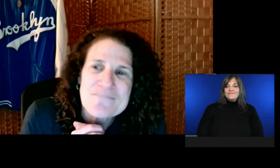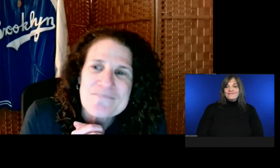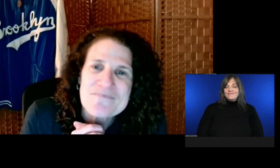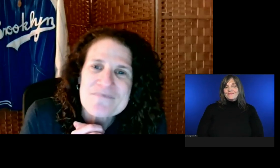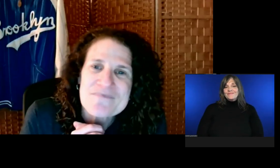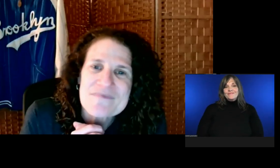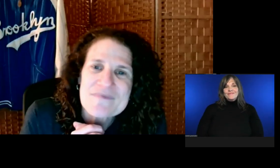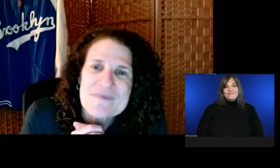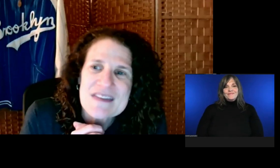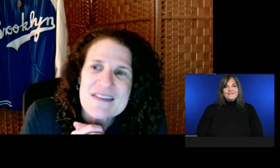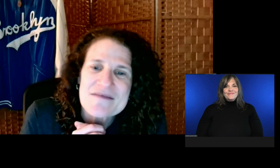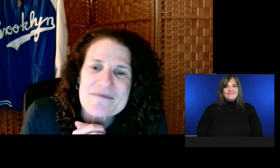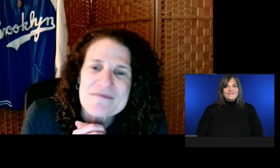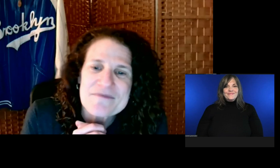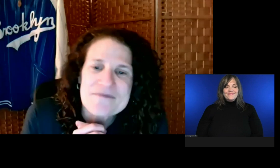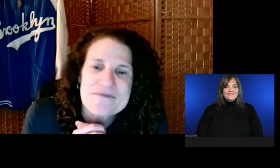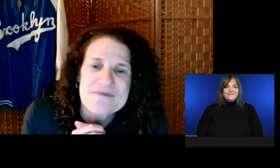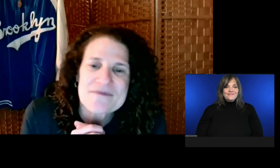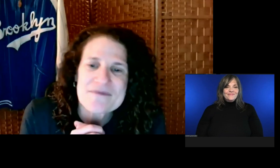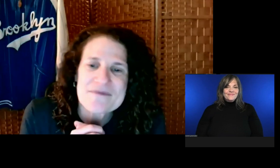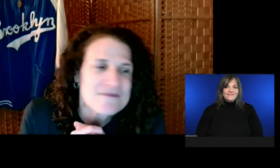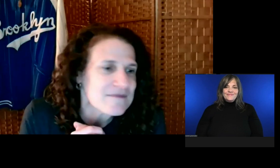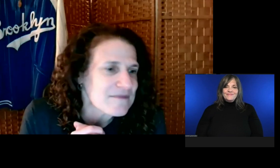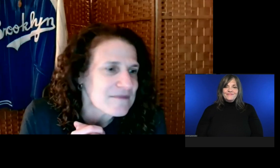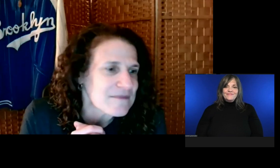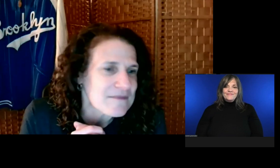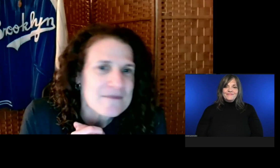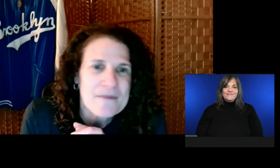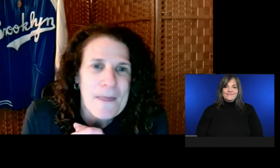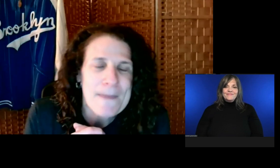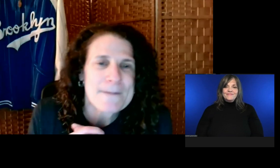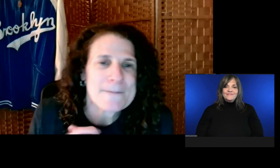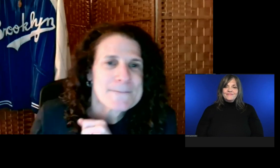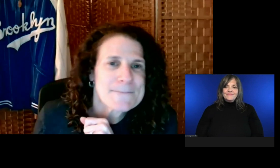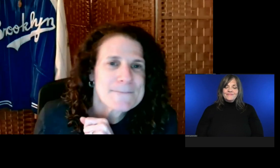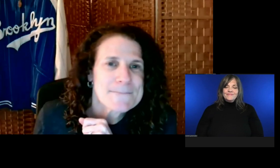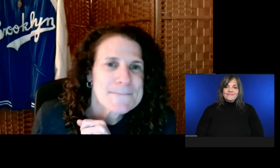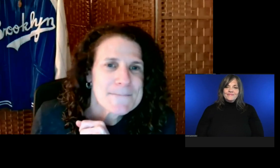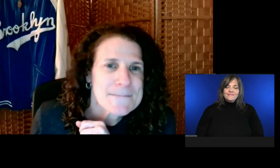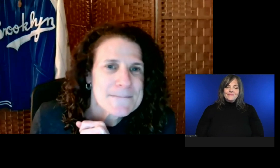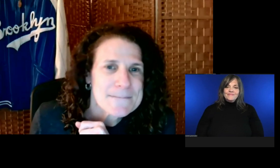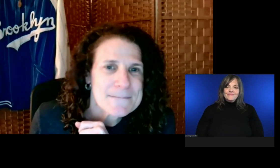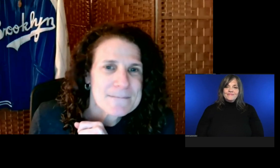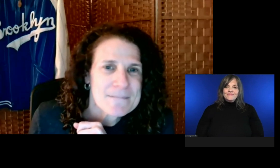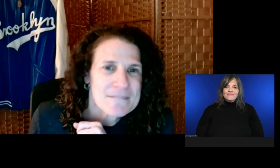I'm figuring it out too. All right.